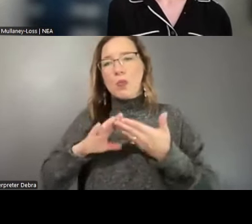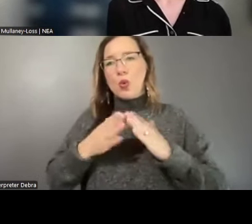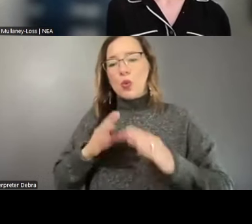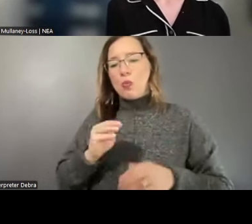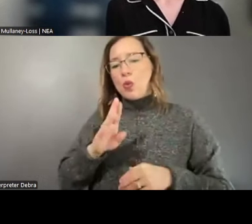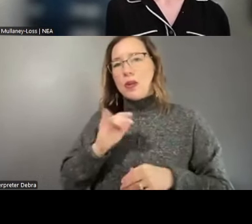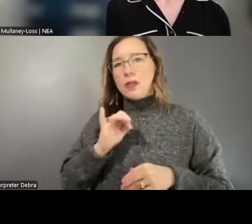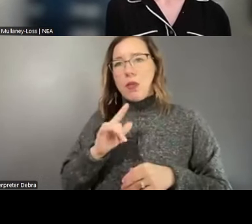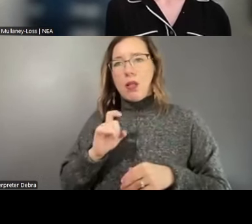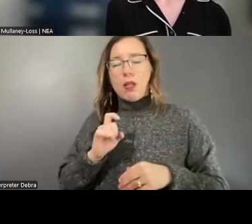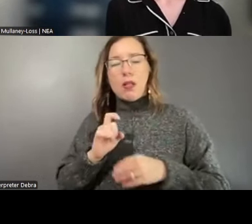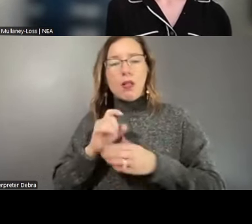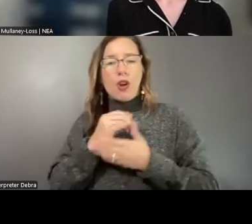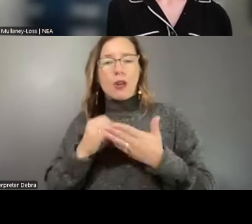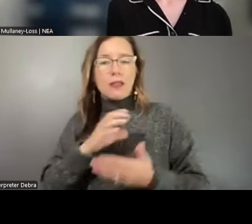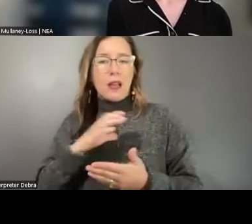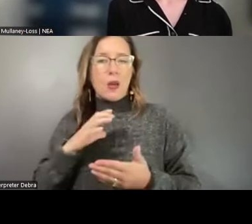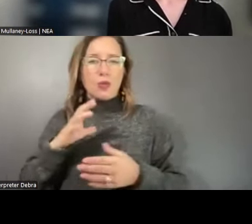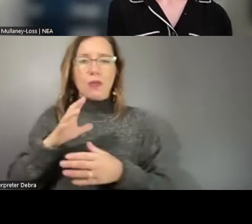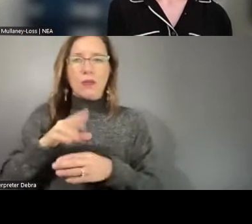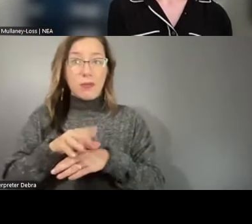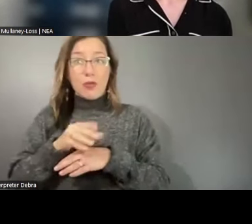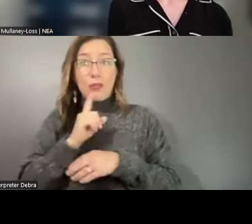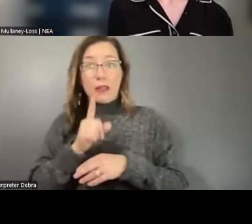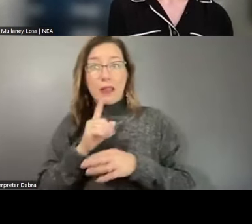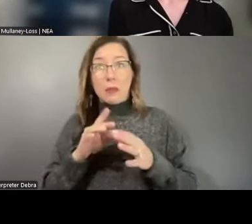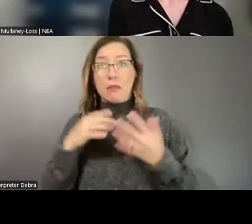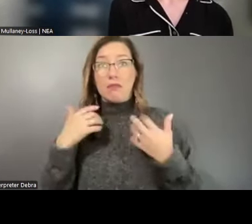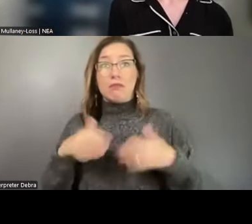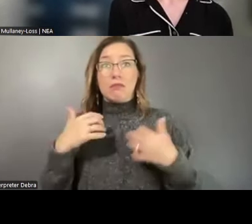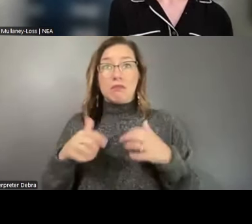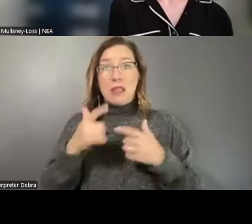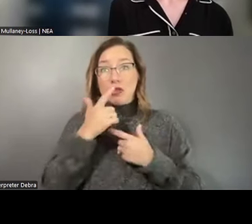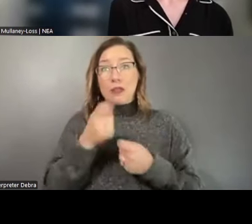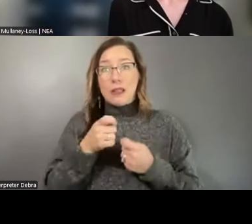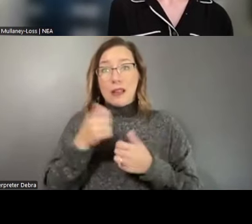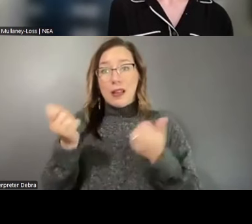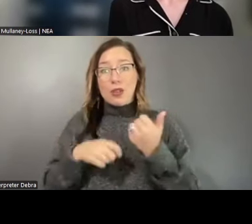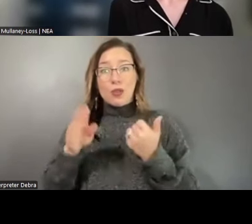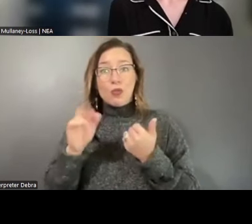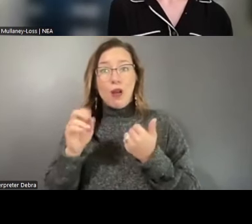which has been really interesting too. So under the Bravo service area, individual communities are